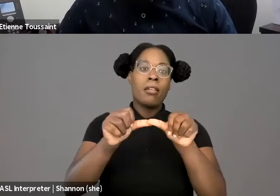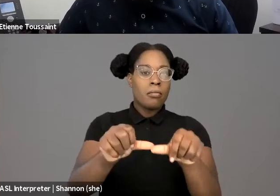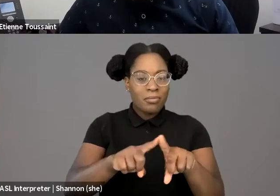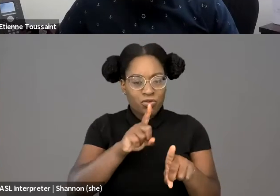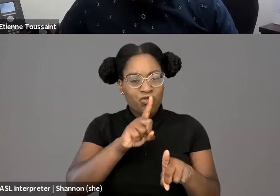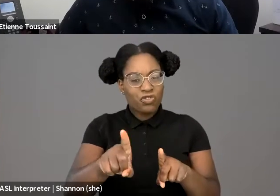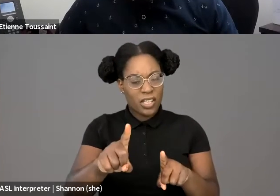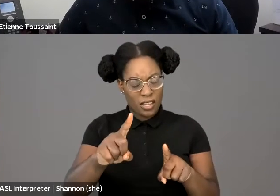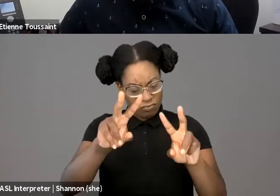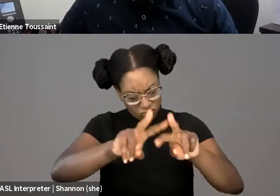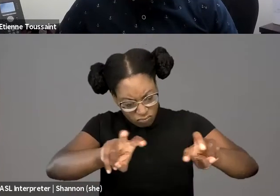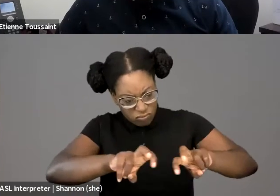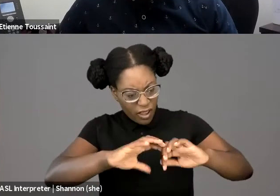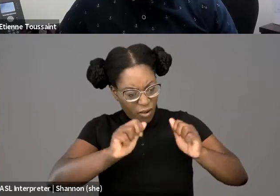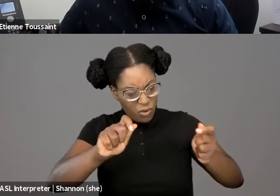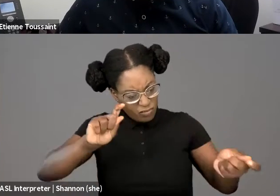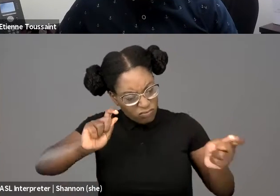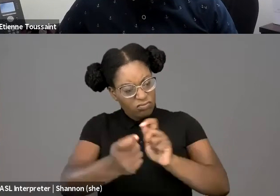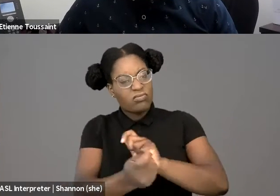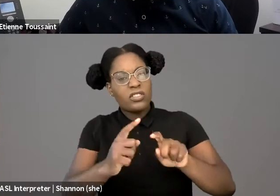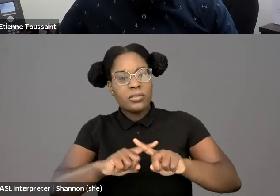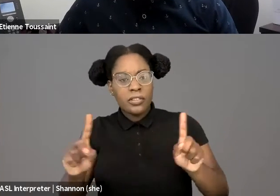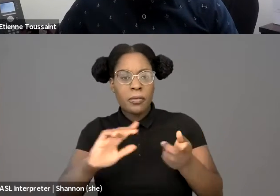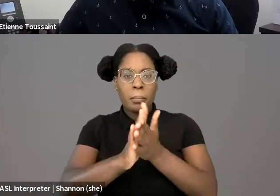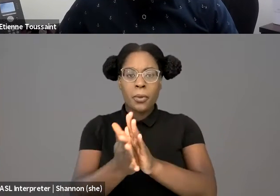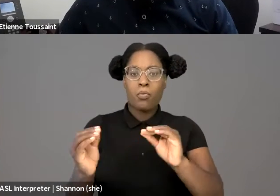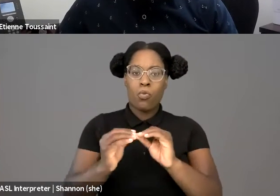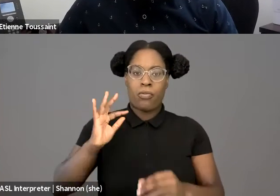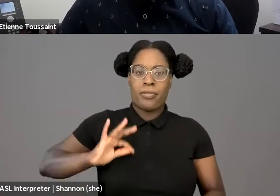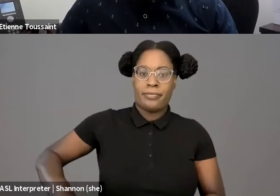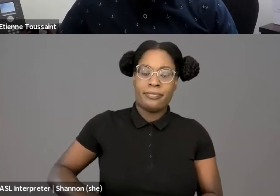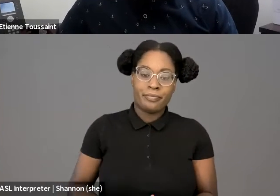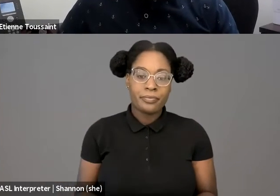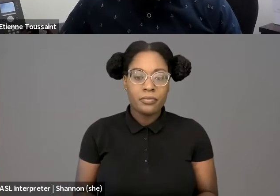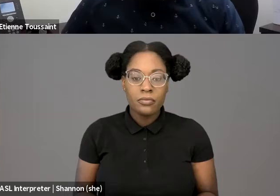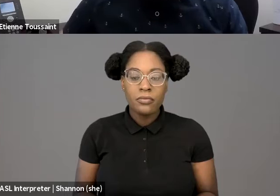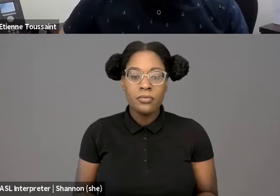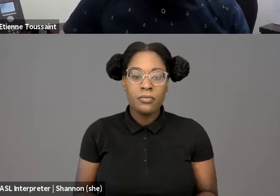I know I'm suggesting more surveillance and more of the technologies